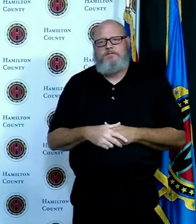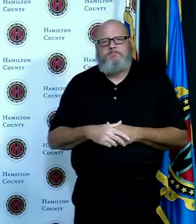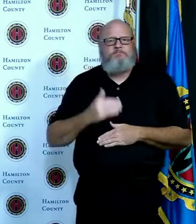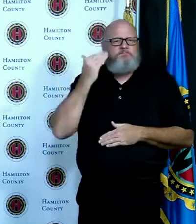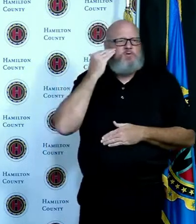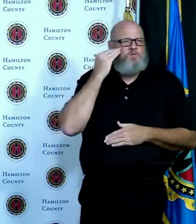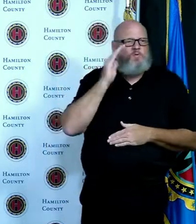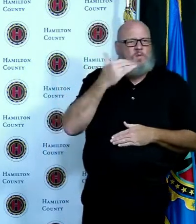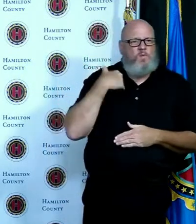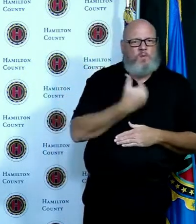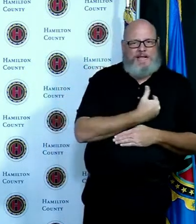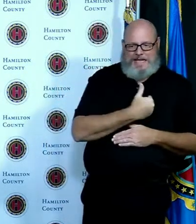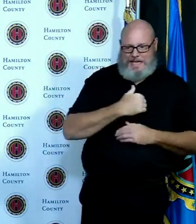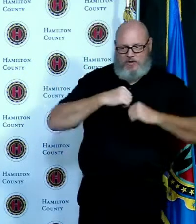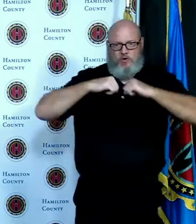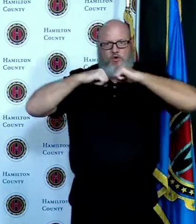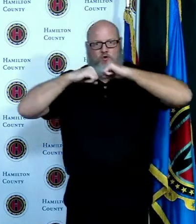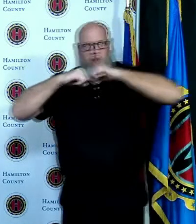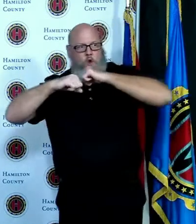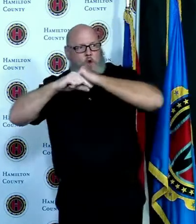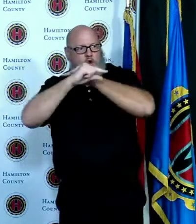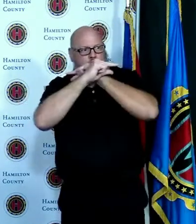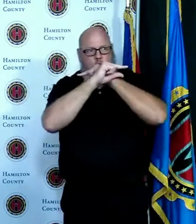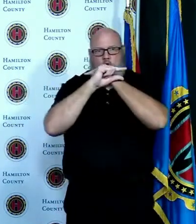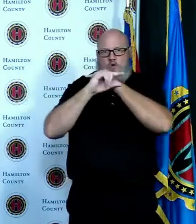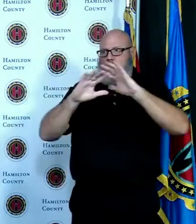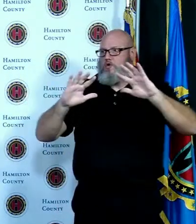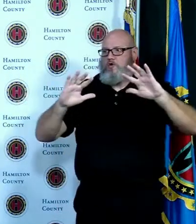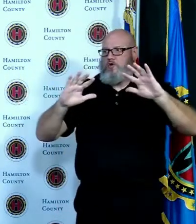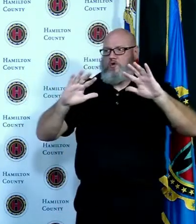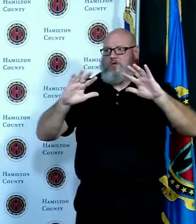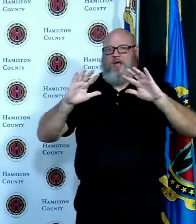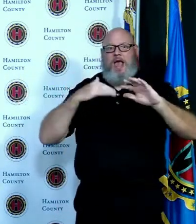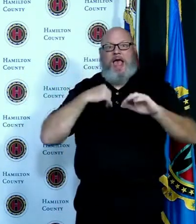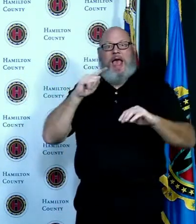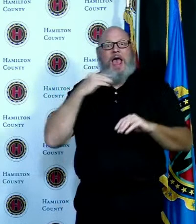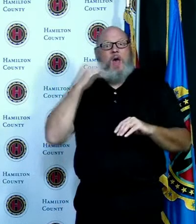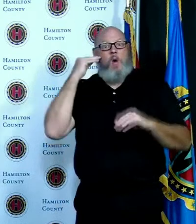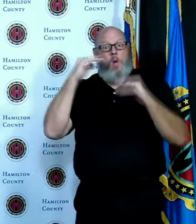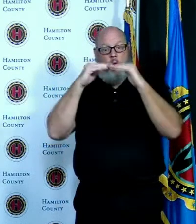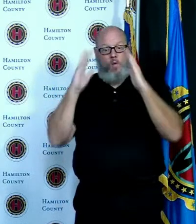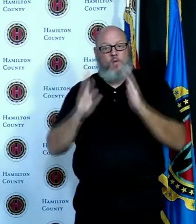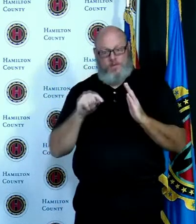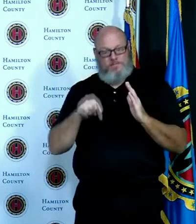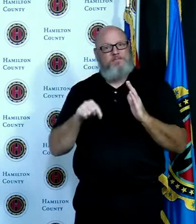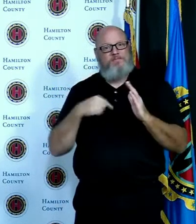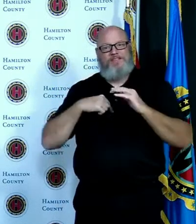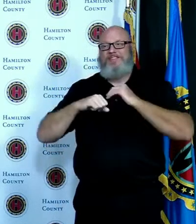because it feels weird but in some cases if new people are being invited to that bubble that's